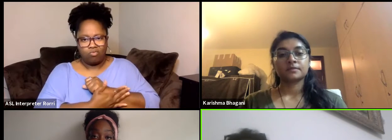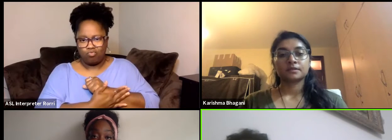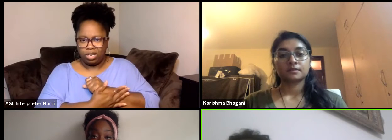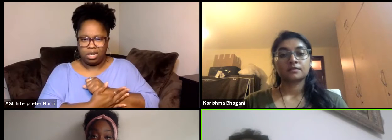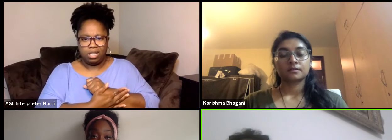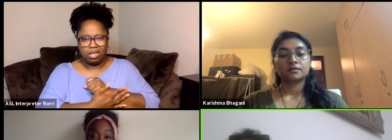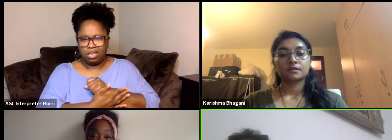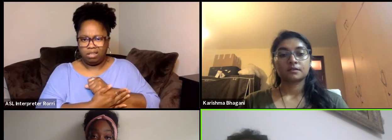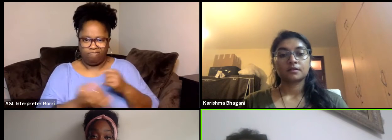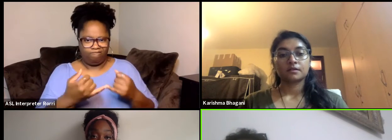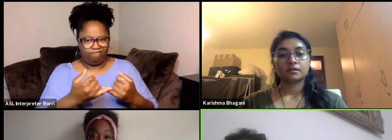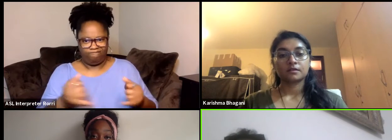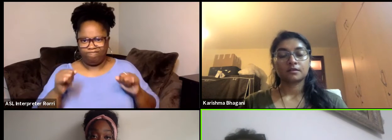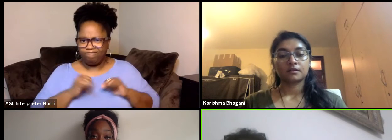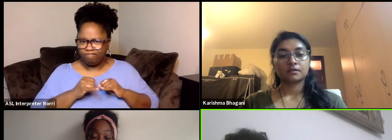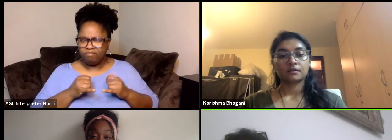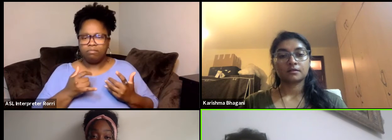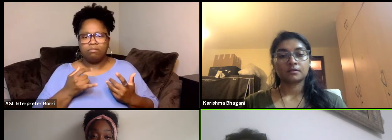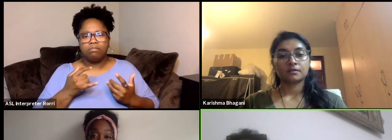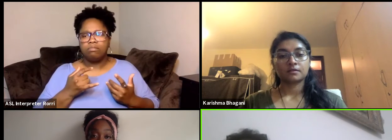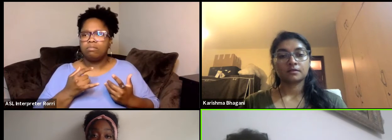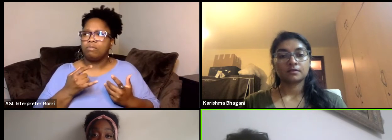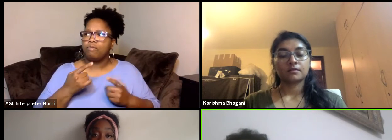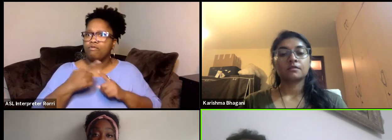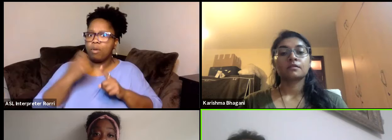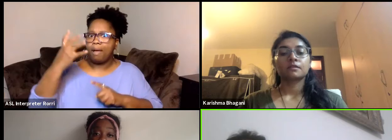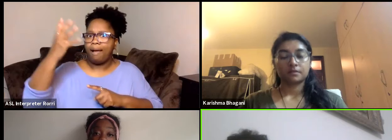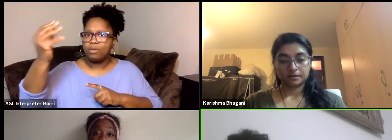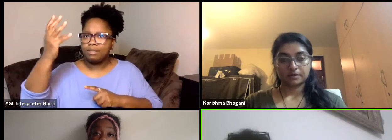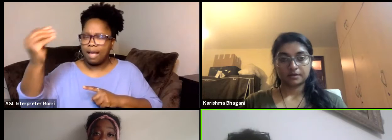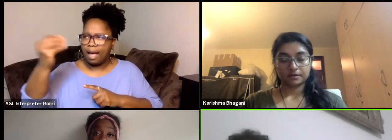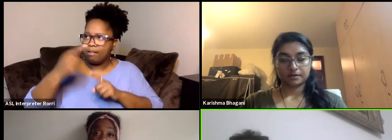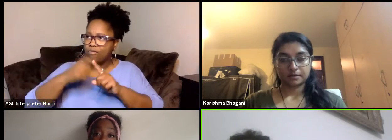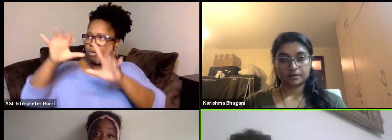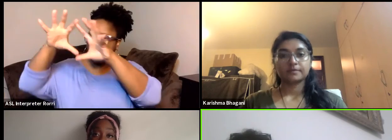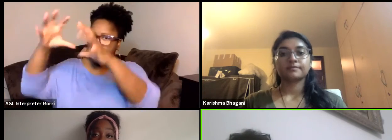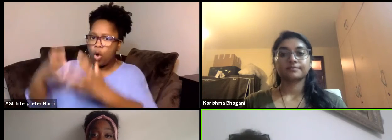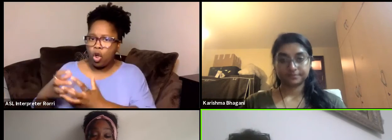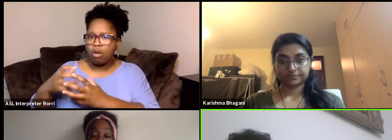It's always what comes from outside or from abroad and more particularly from the Northern hemisphere